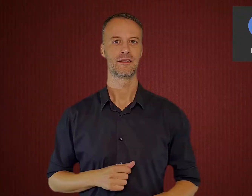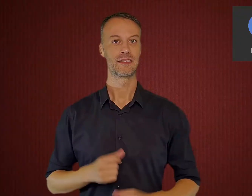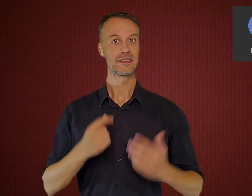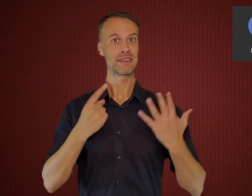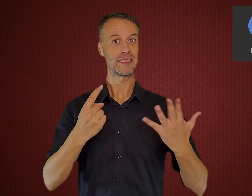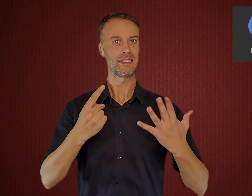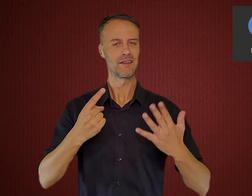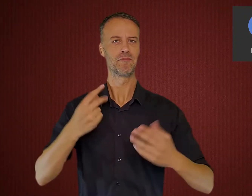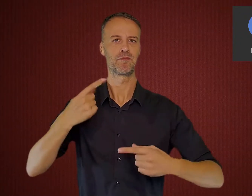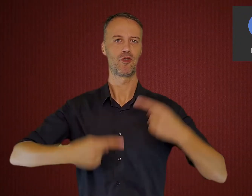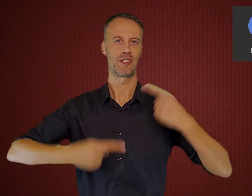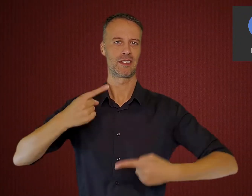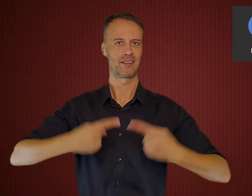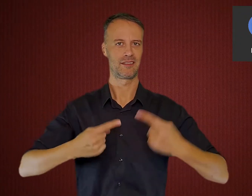Sixth, politics.